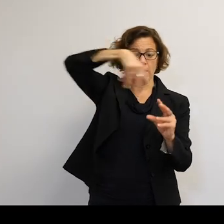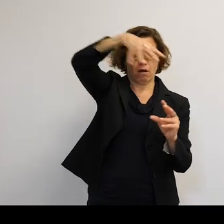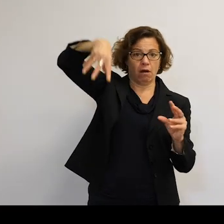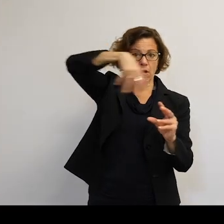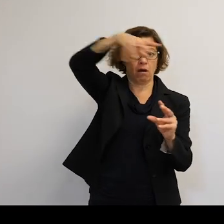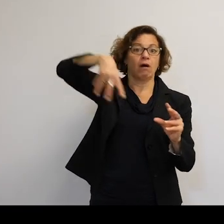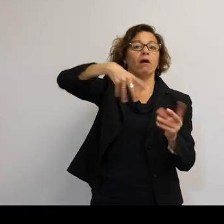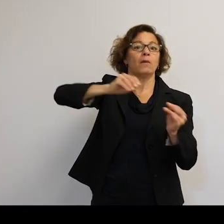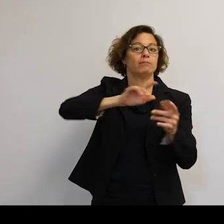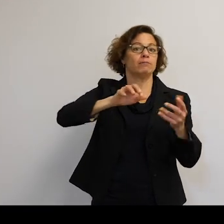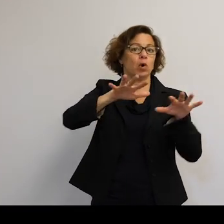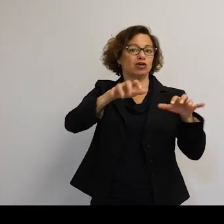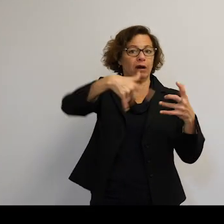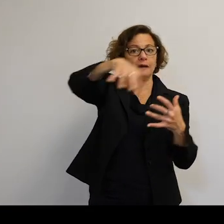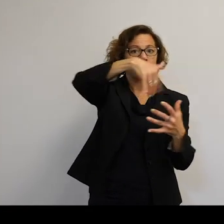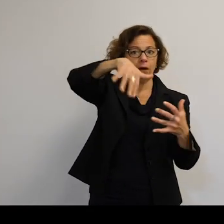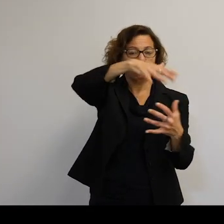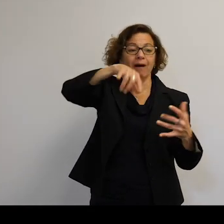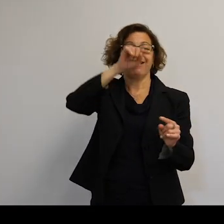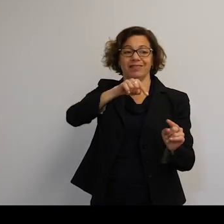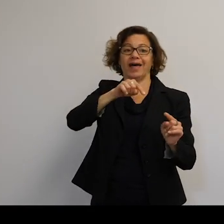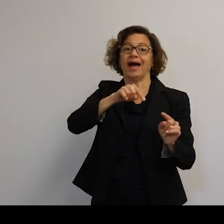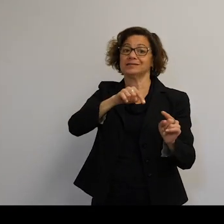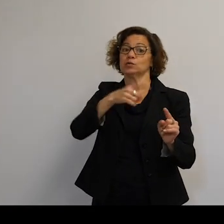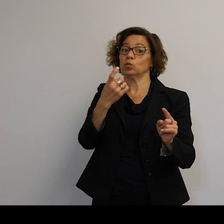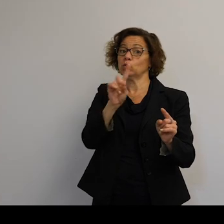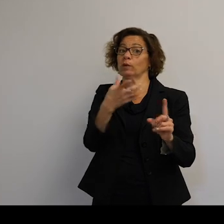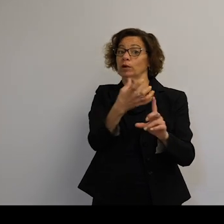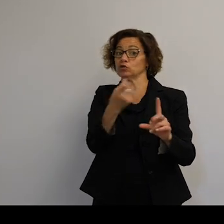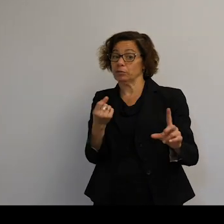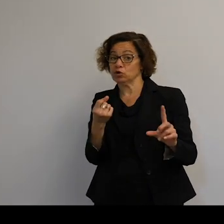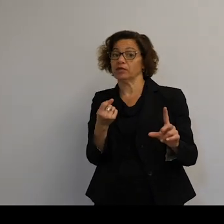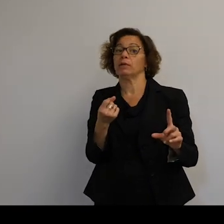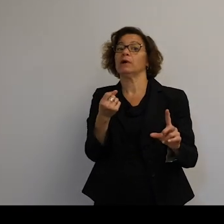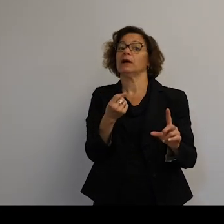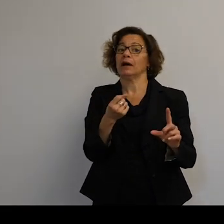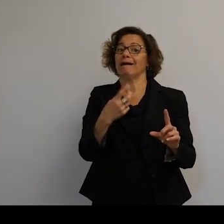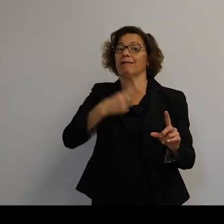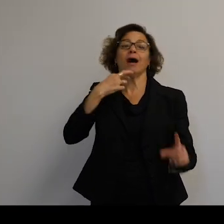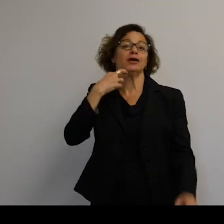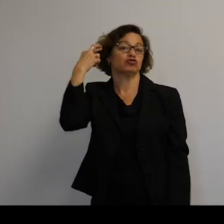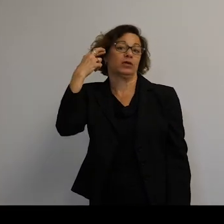would have to quantify the risk given from all the satellites. They're trying to move the highest risk objects first.